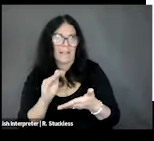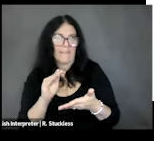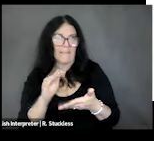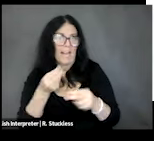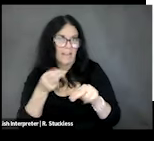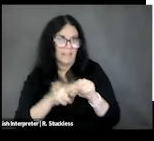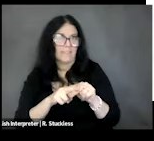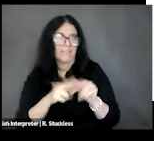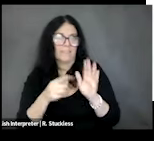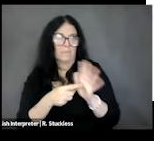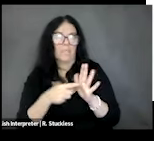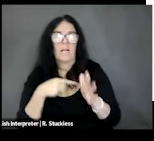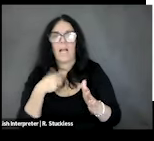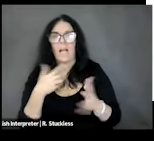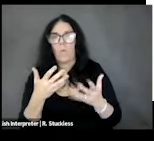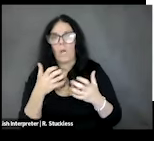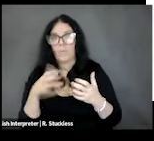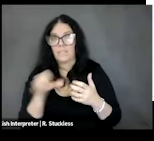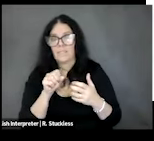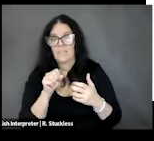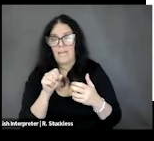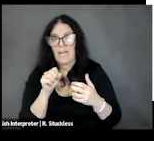I want to take a moment here to make sure to point out that